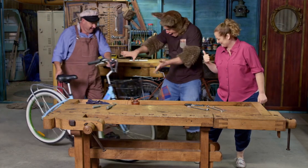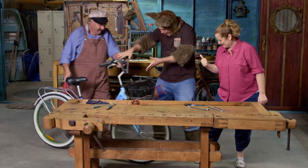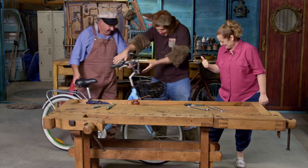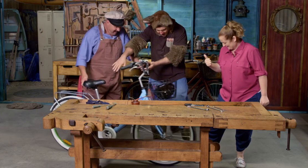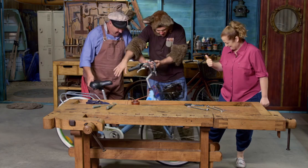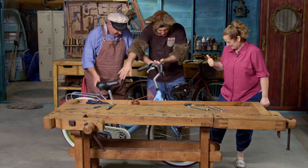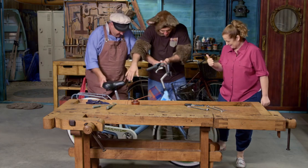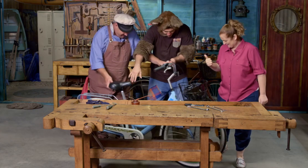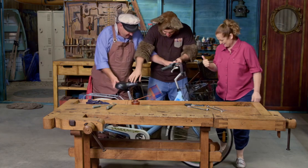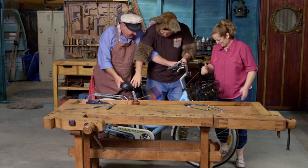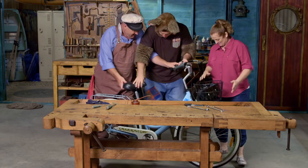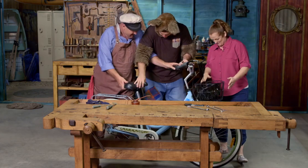Oh, wow!